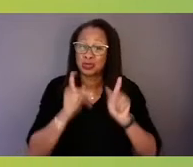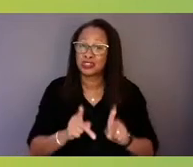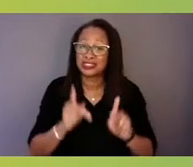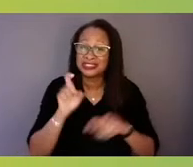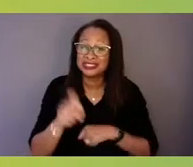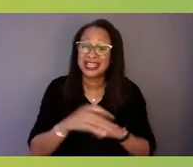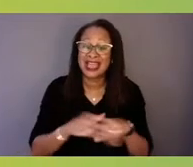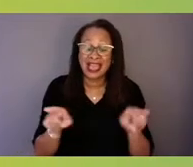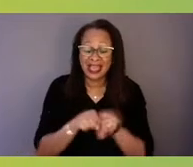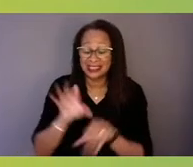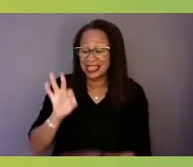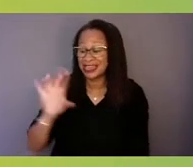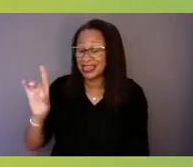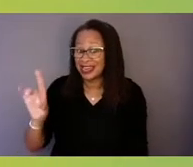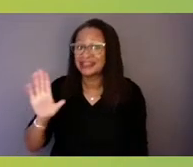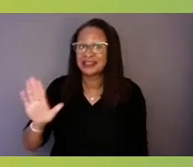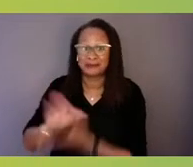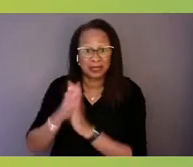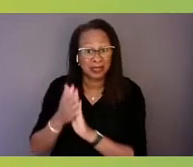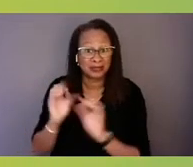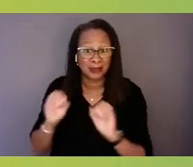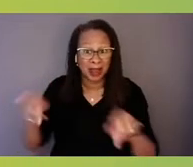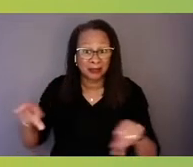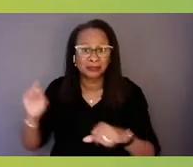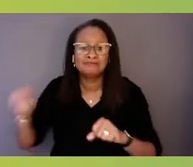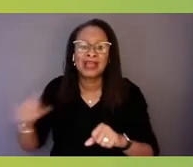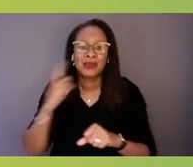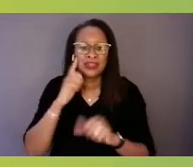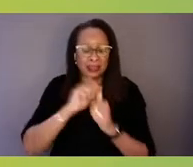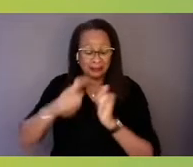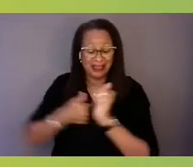we are thinking behind 988 and beyond 988